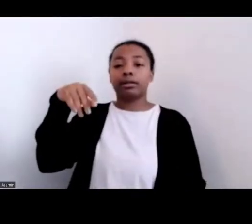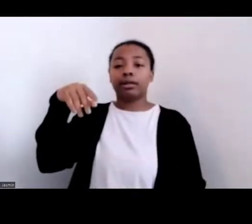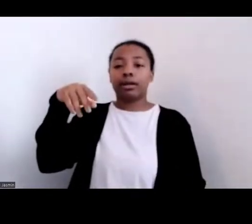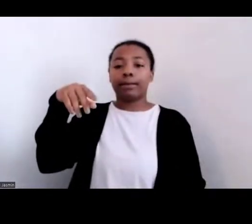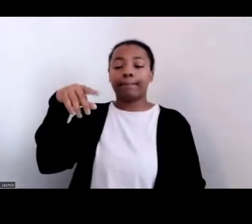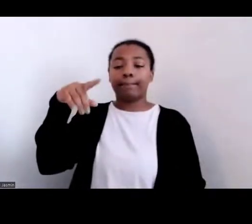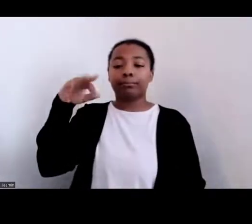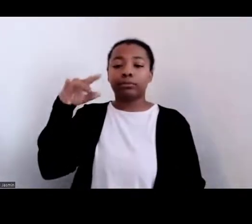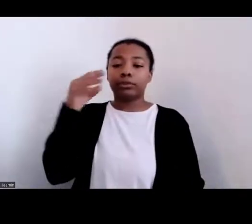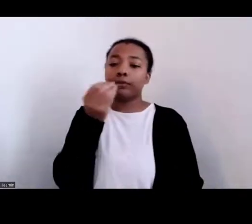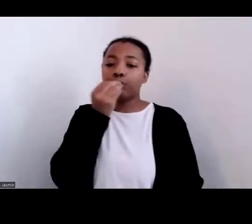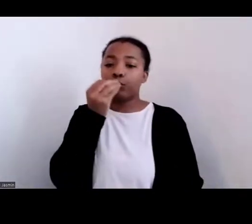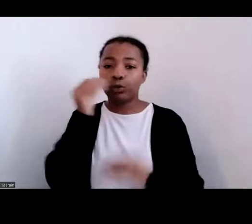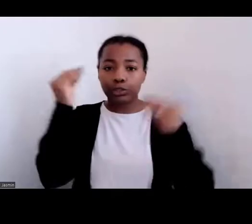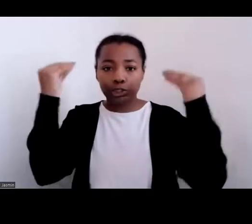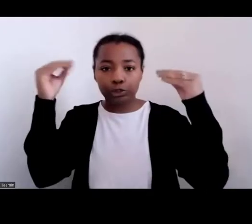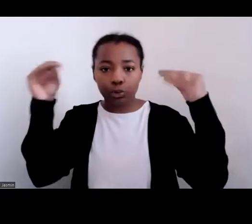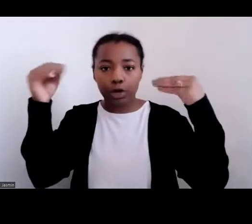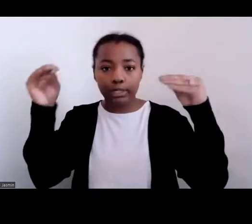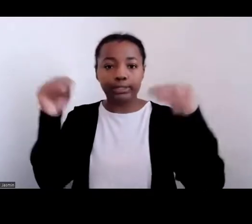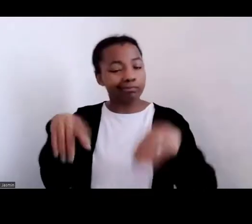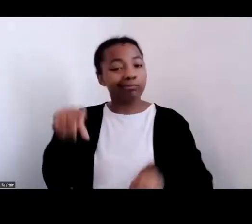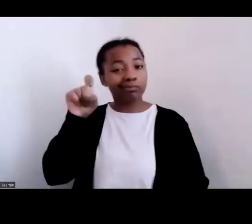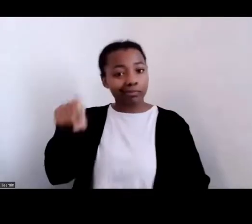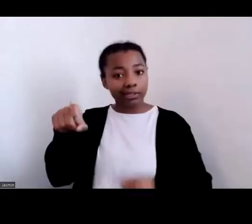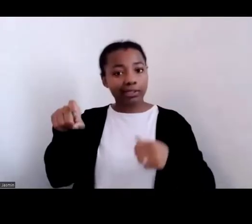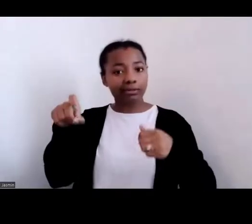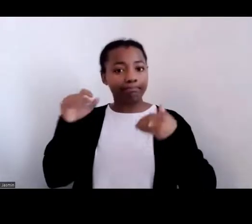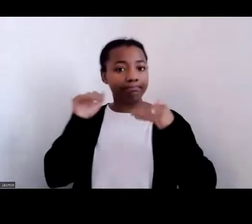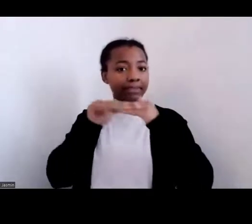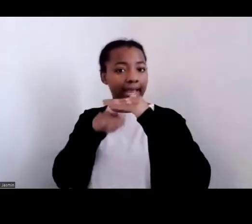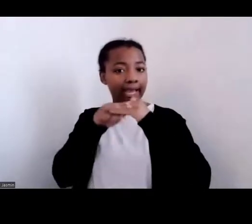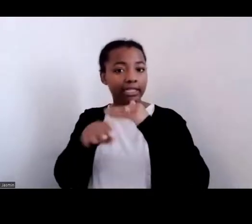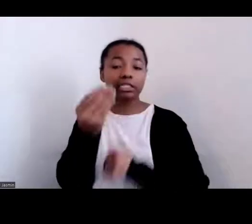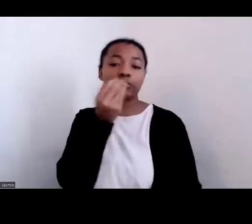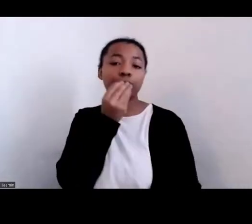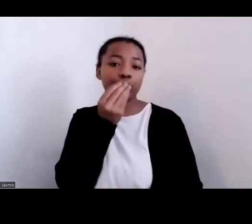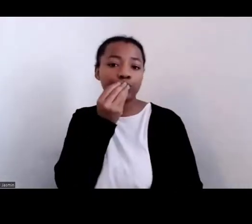What we need to have access to are a variety of options.